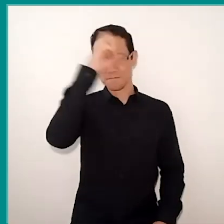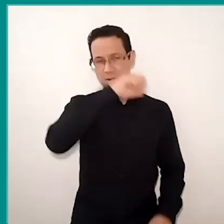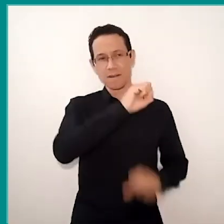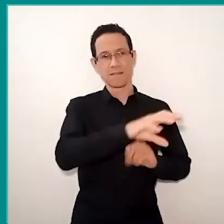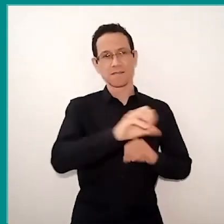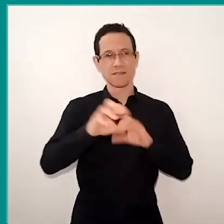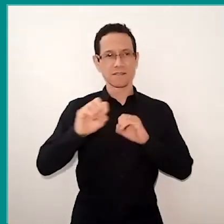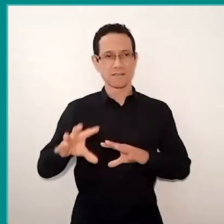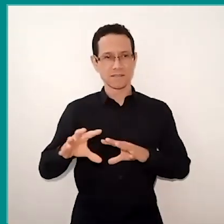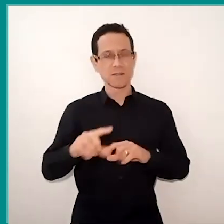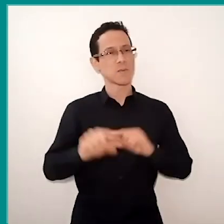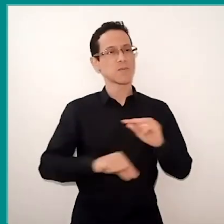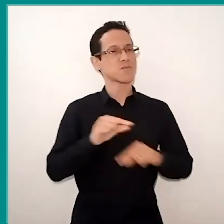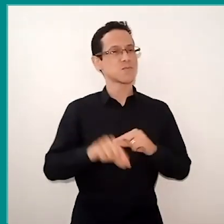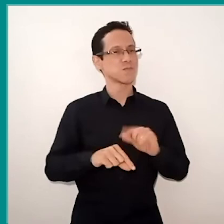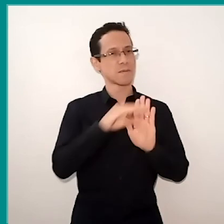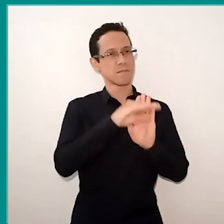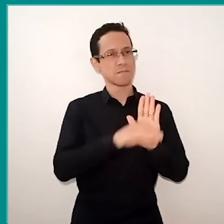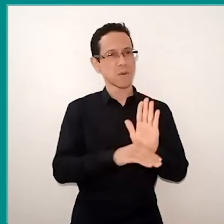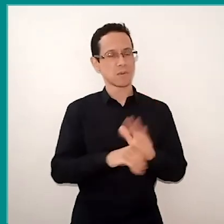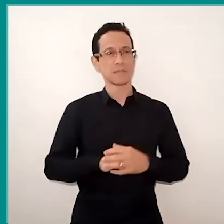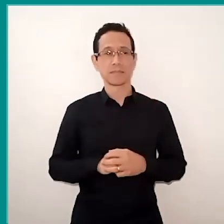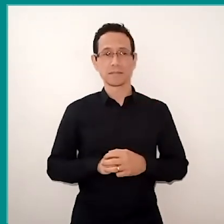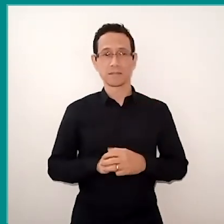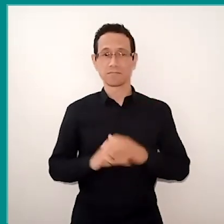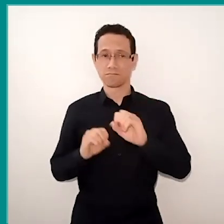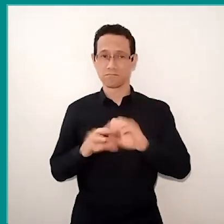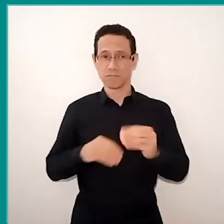What is on this agenda? Hybrid teaching, online class,